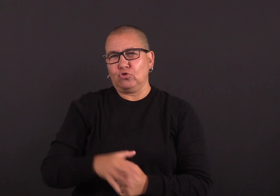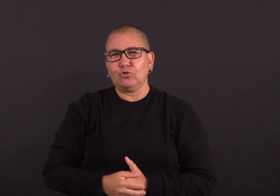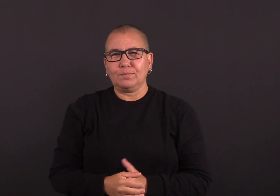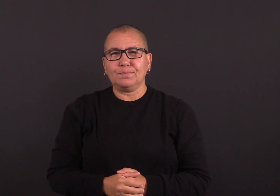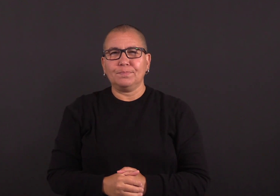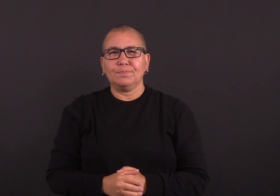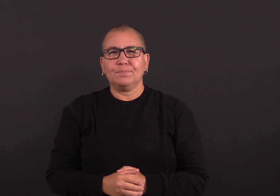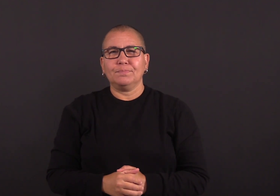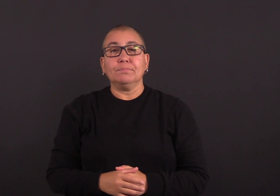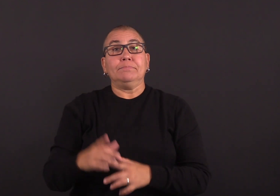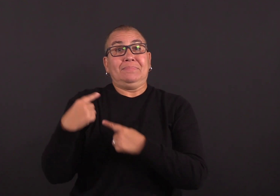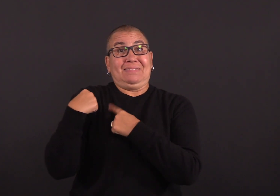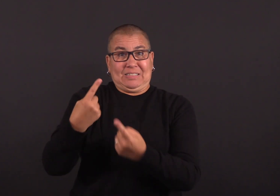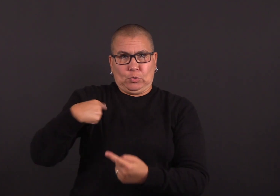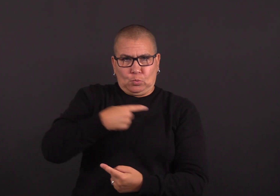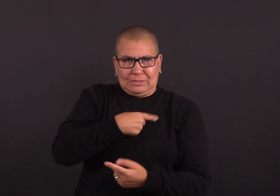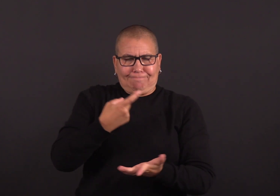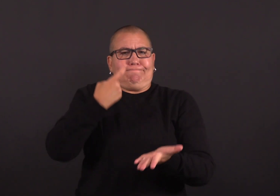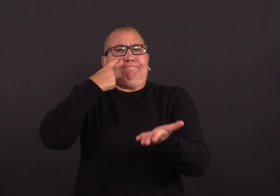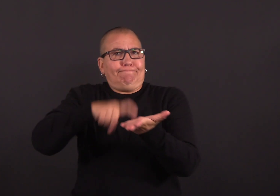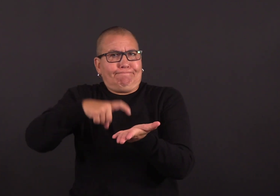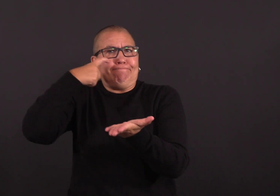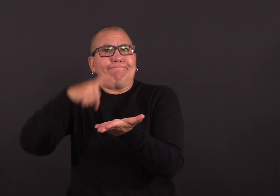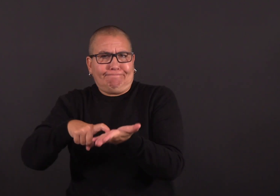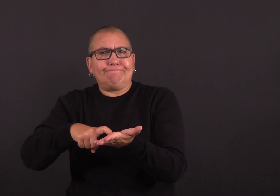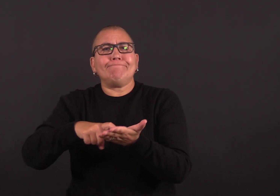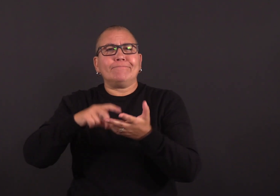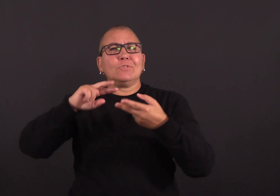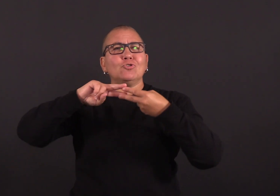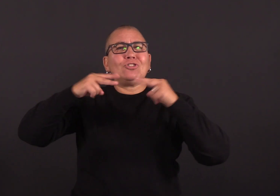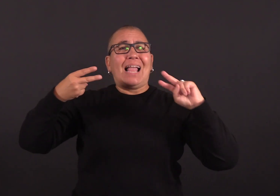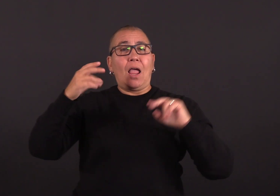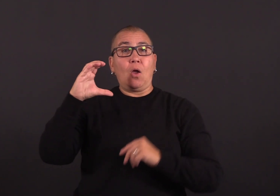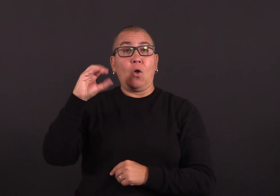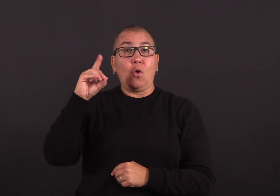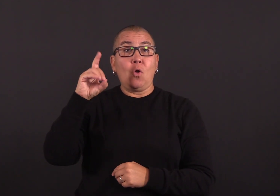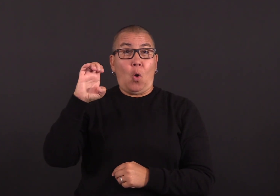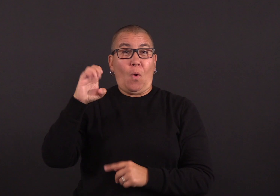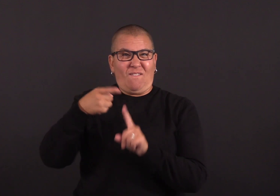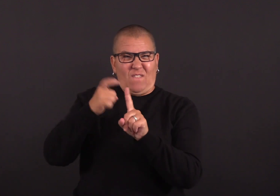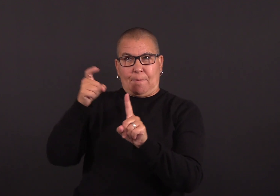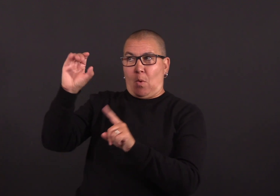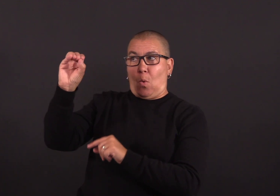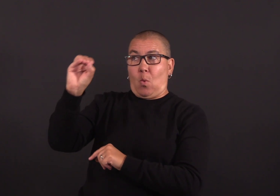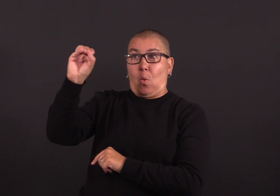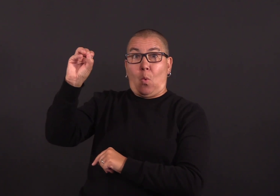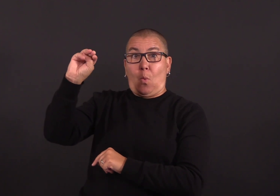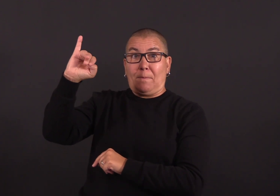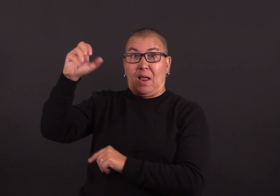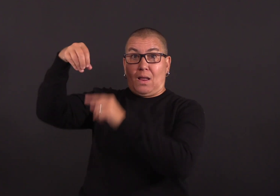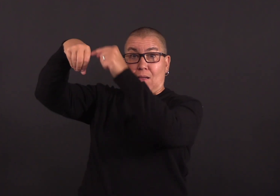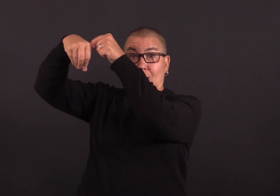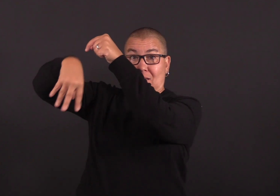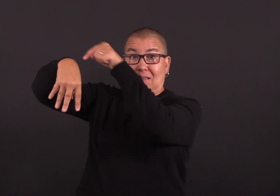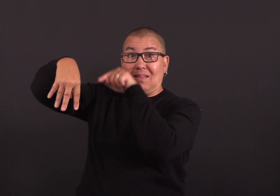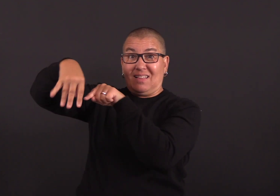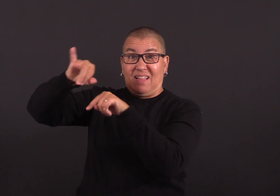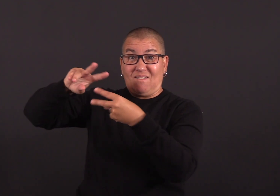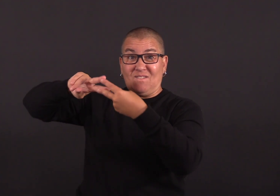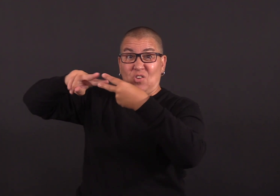opposed to a bigger shift like there was from the more severe Delta to Omicron—there